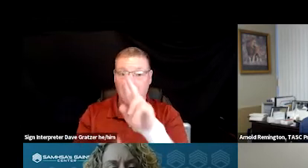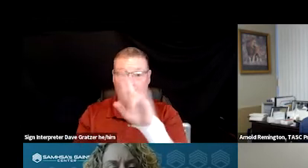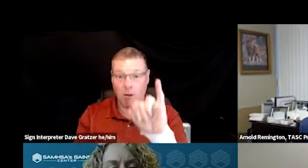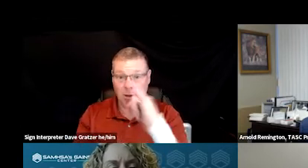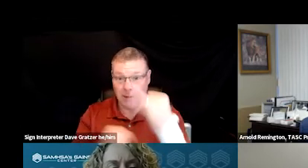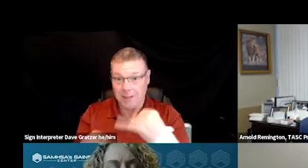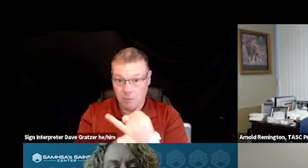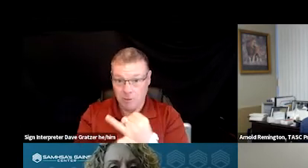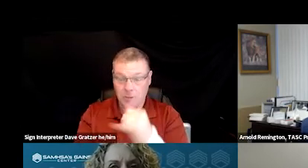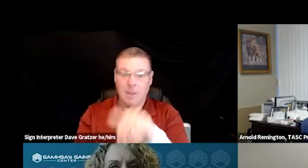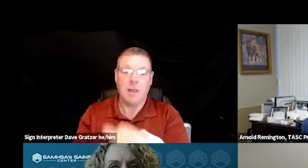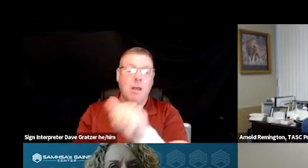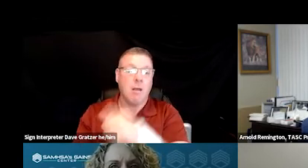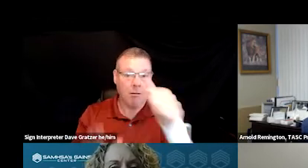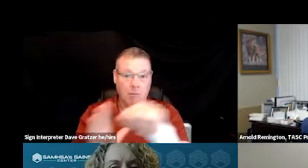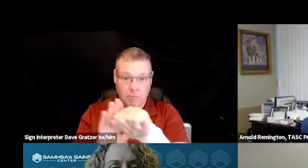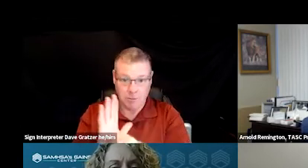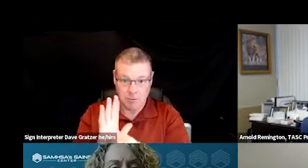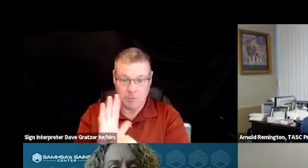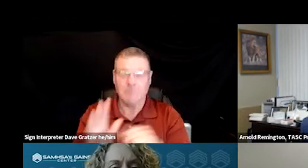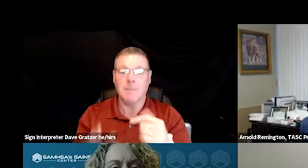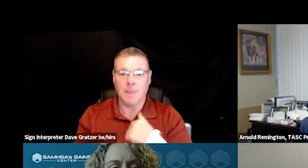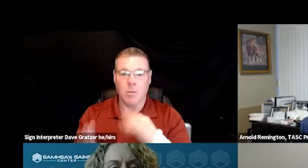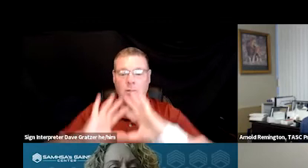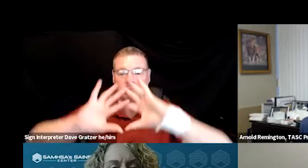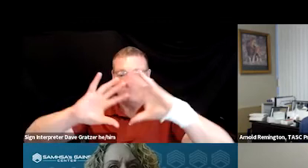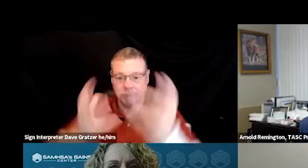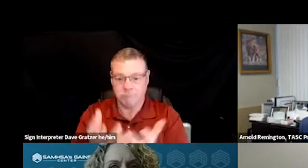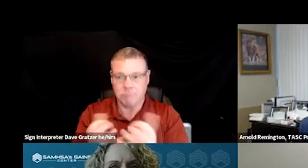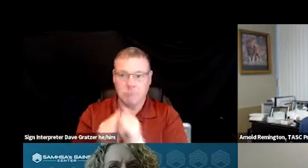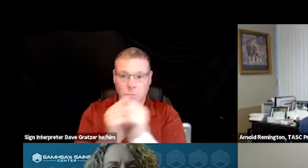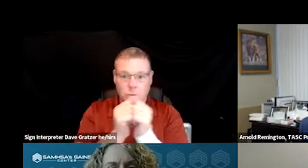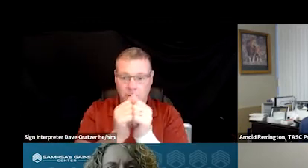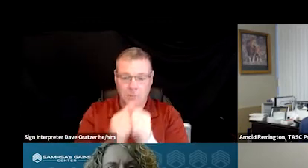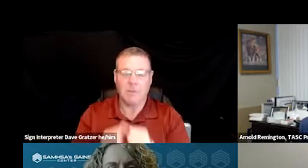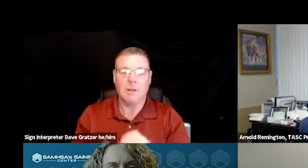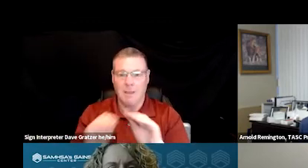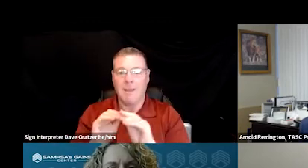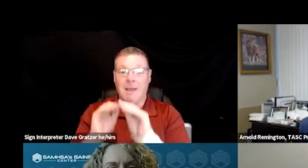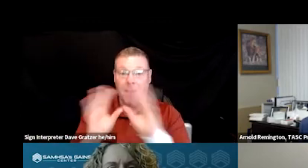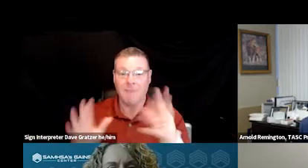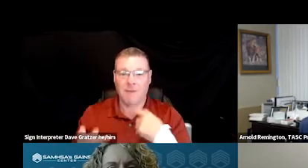and other states where we kind of bundle all this together. Obviously having that place for someone to go